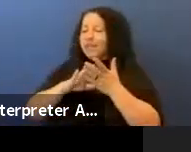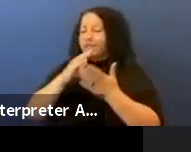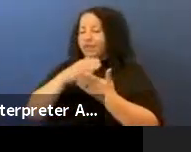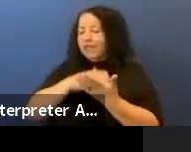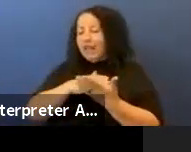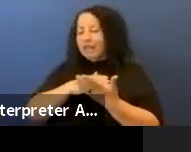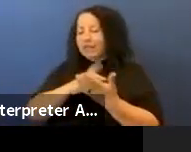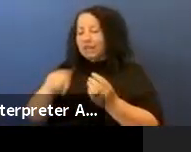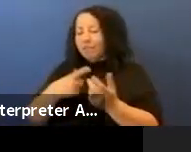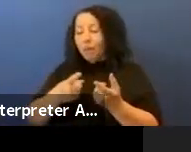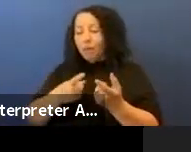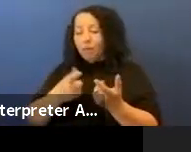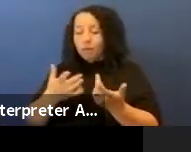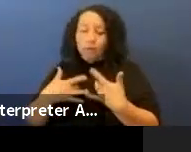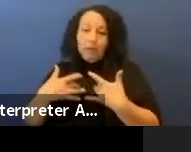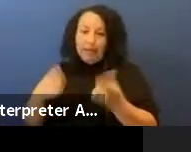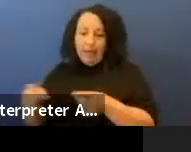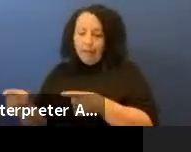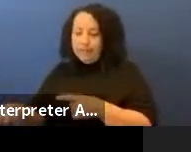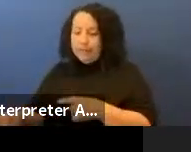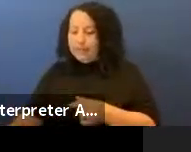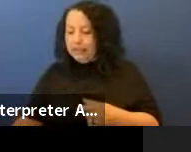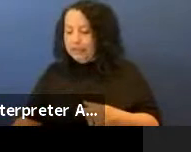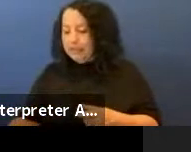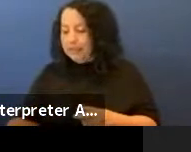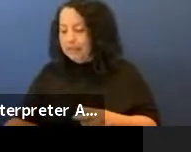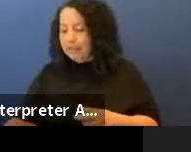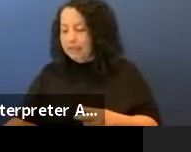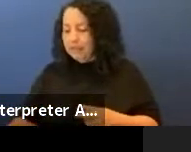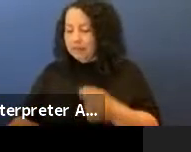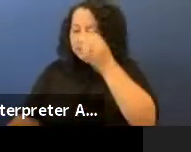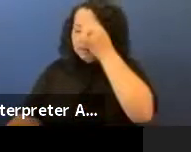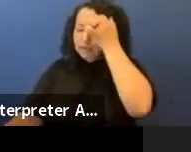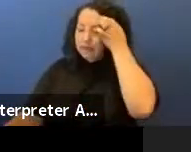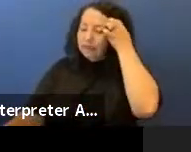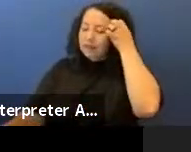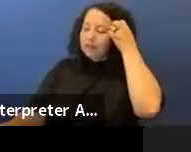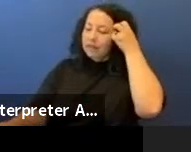happening today - and I'd like to see the next slide please -